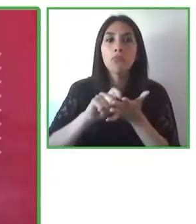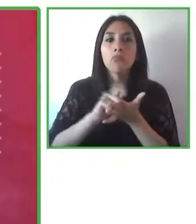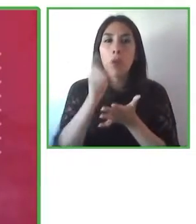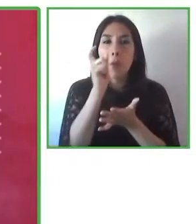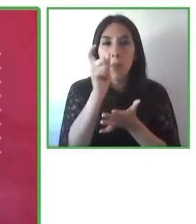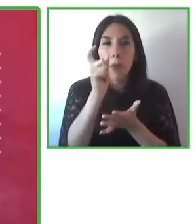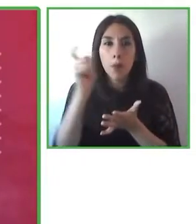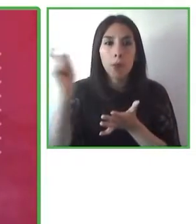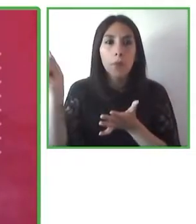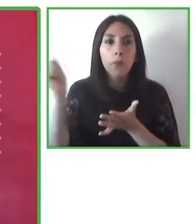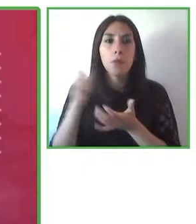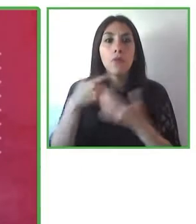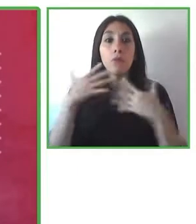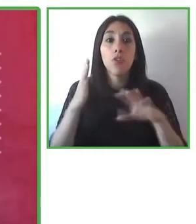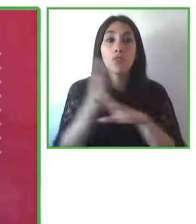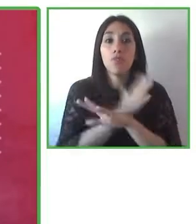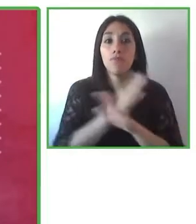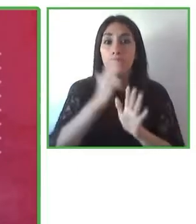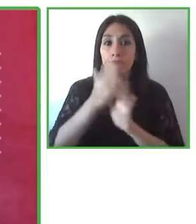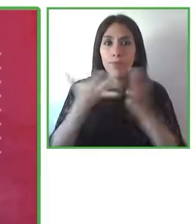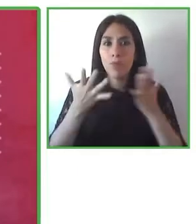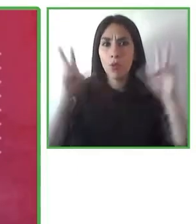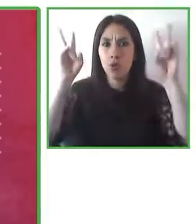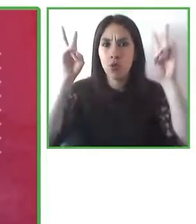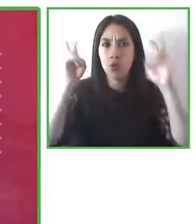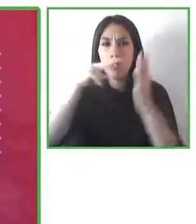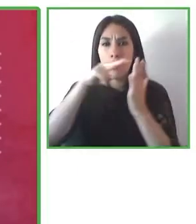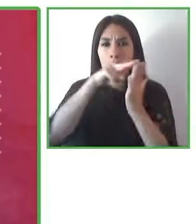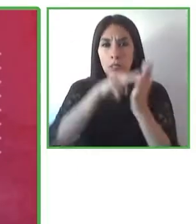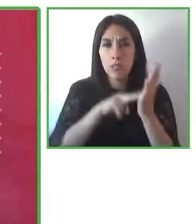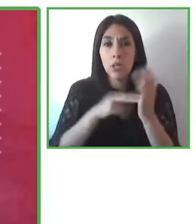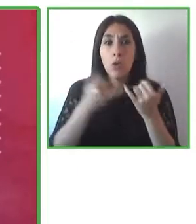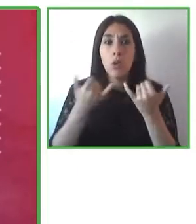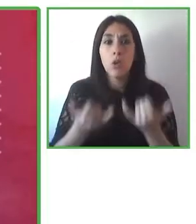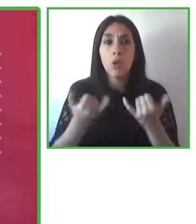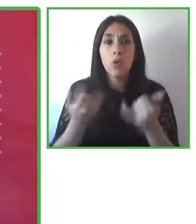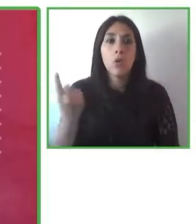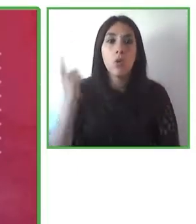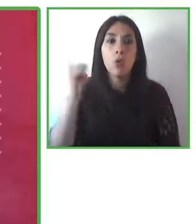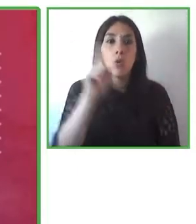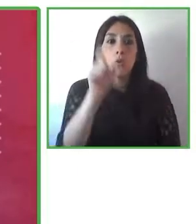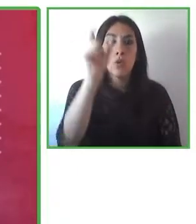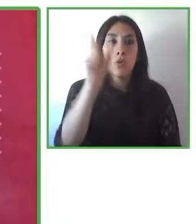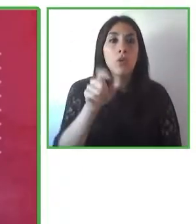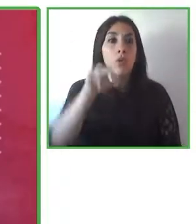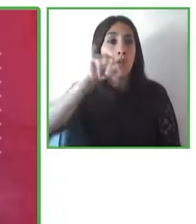talked about the easier reading. We are going to present our next speaker who is José L. Corretjé